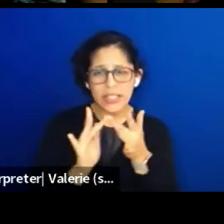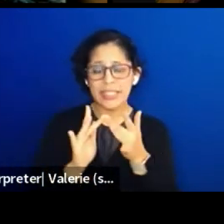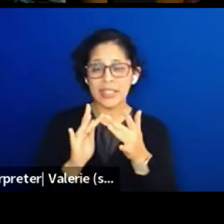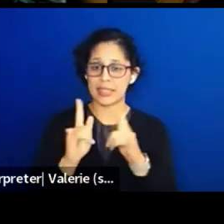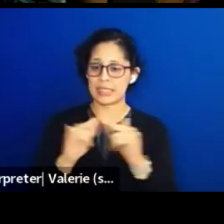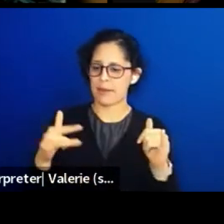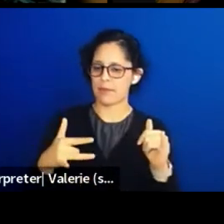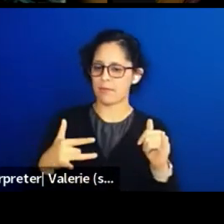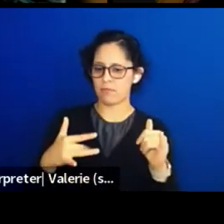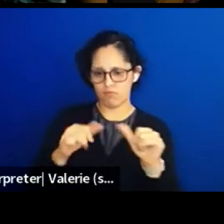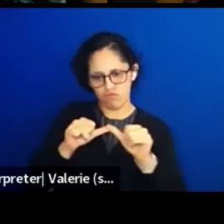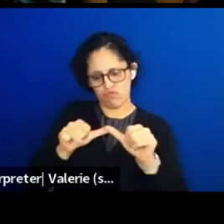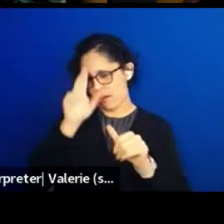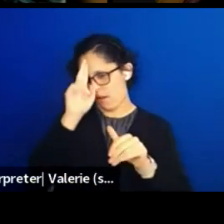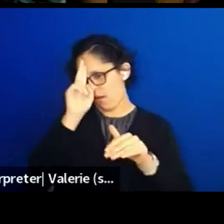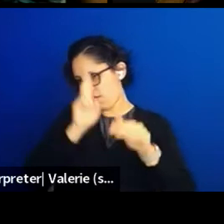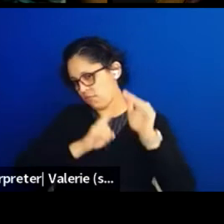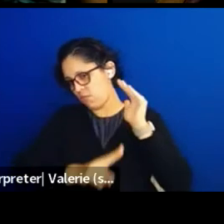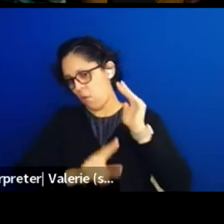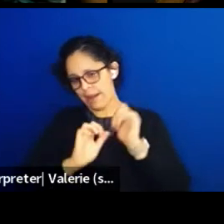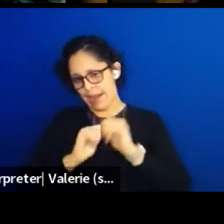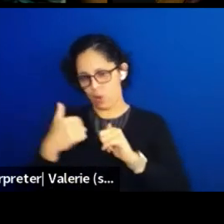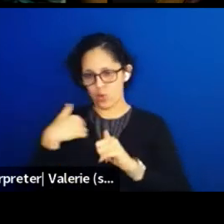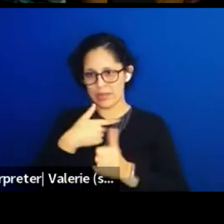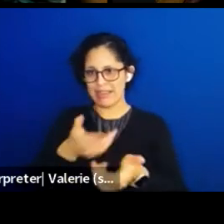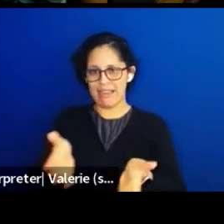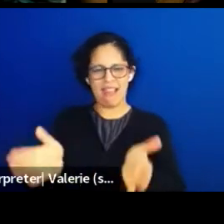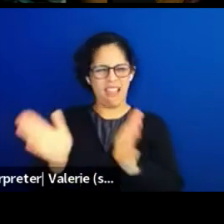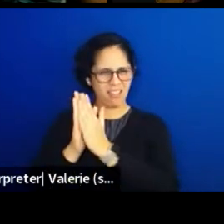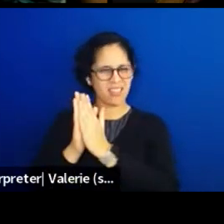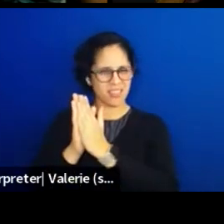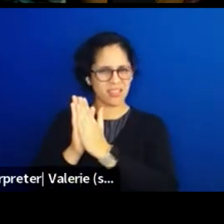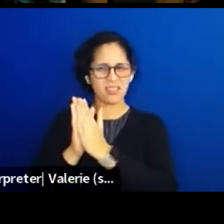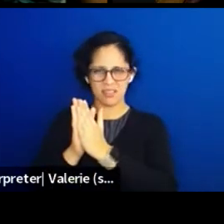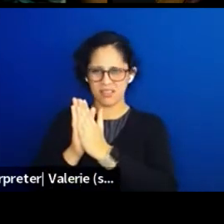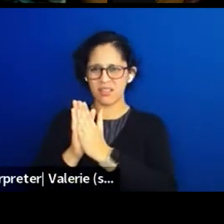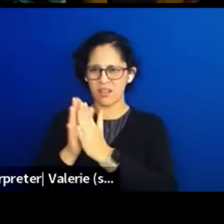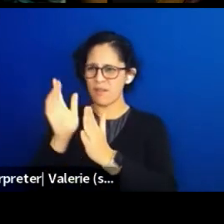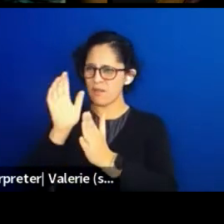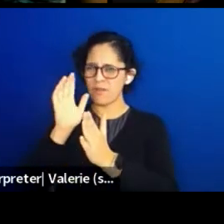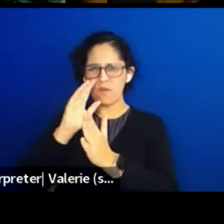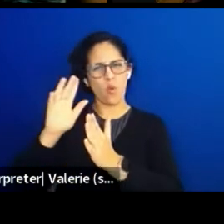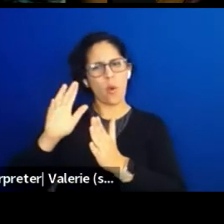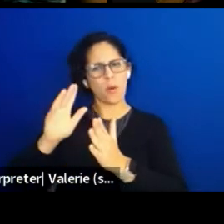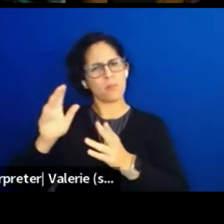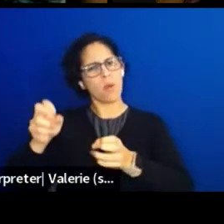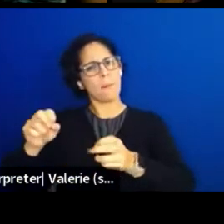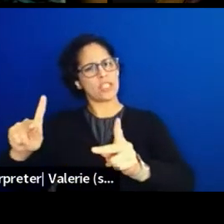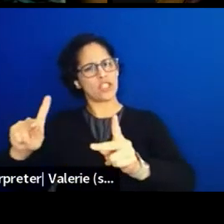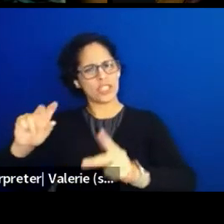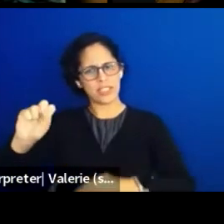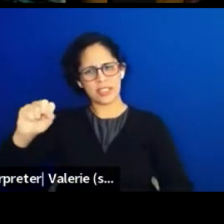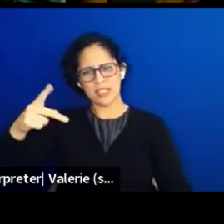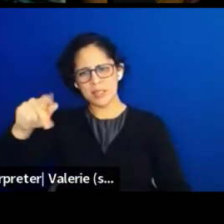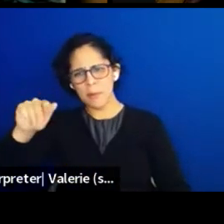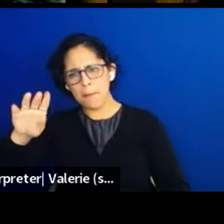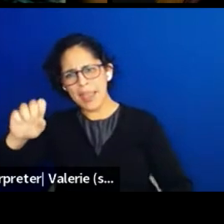in the way that you ask for space to do the work that you need to do, if that makes sense.